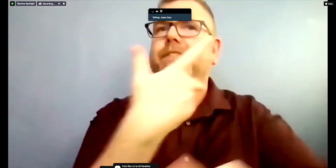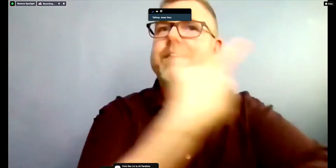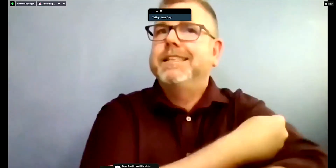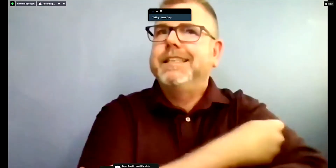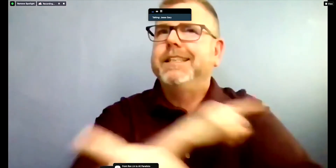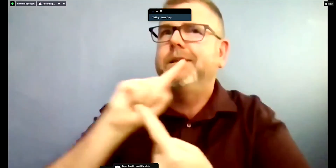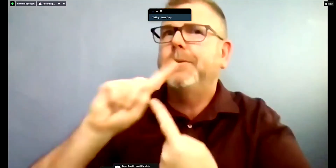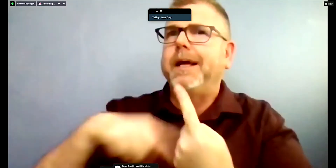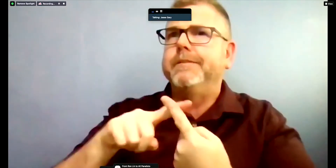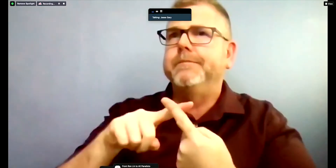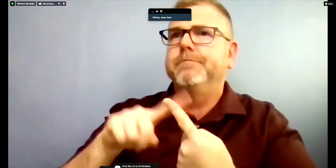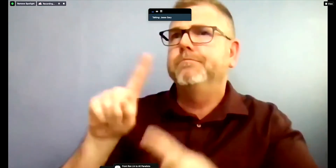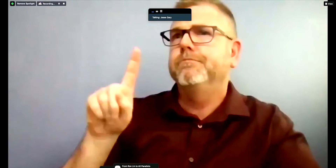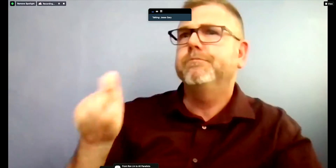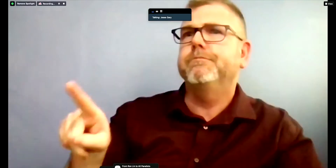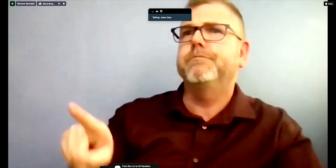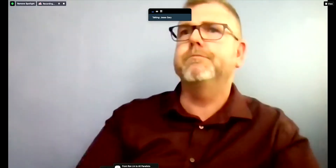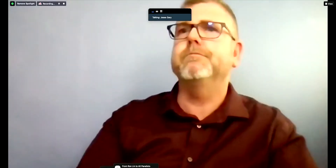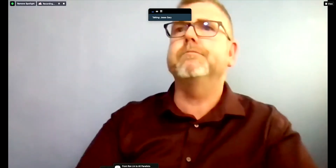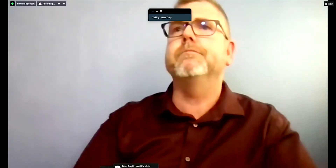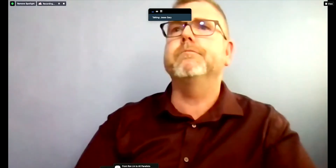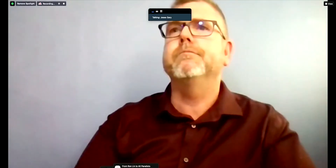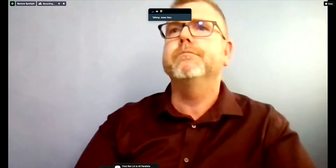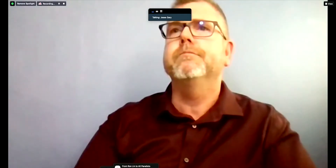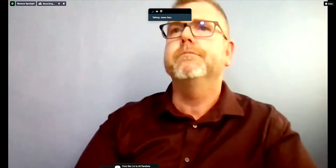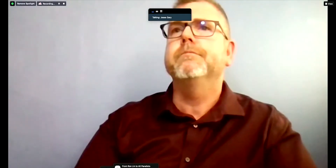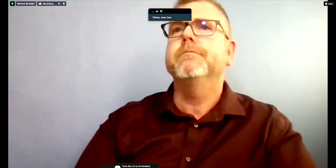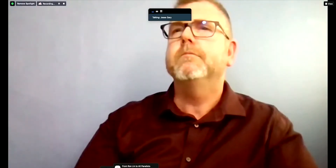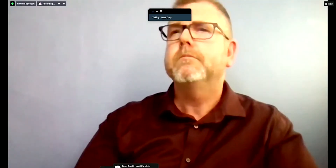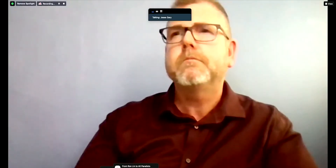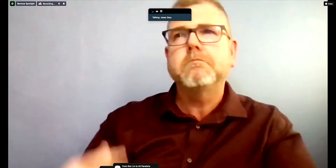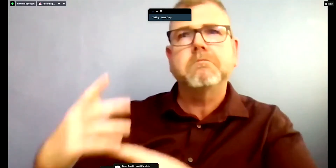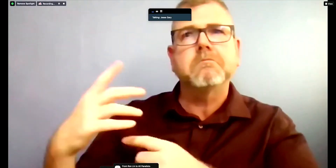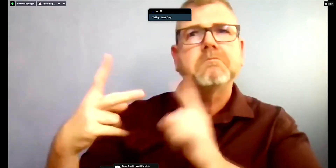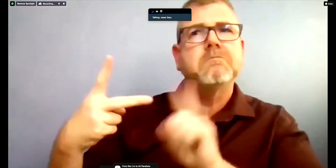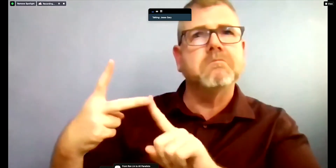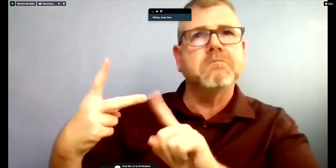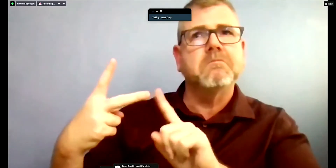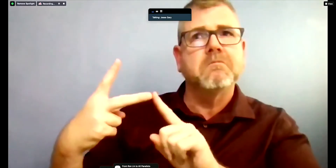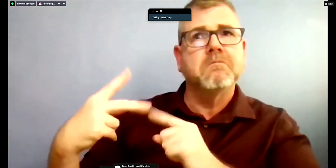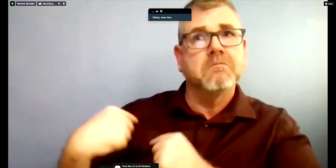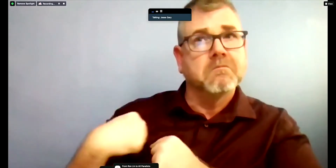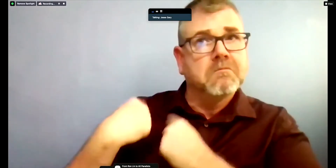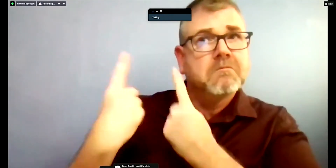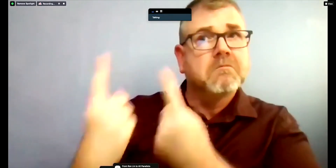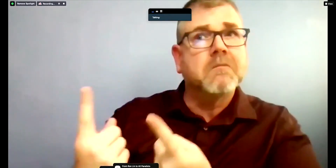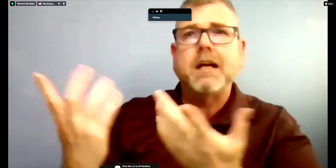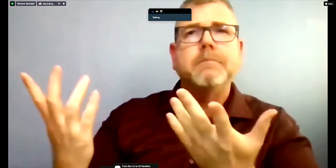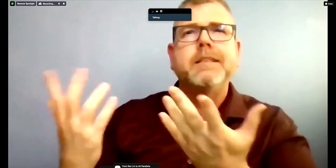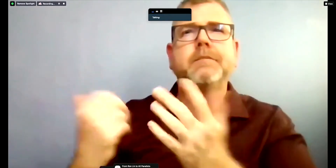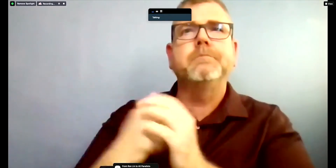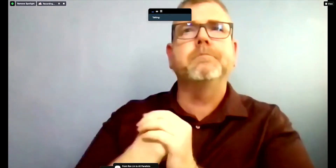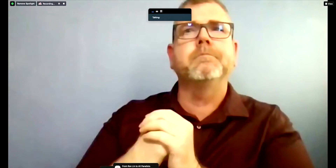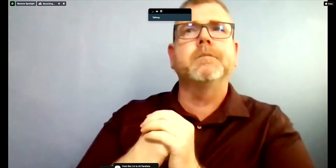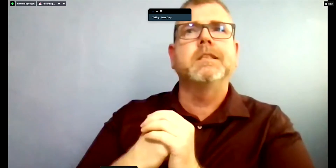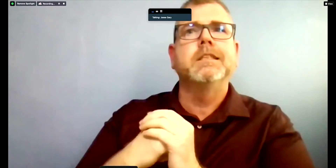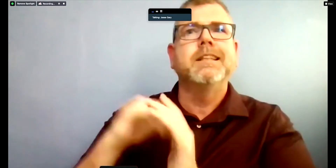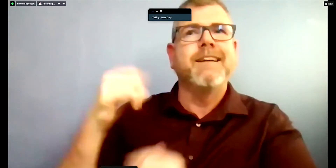a stumbling bl, block has it been to to not have the vaccine coming in, enough of it anyway?